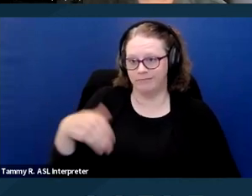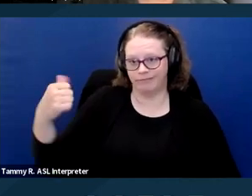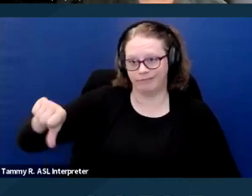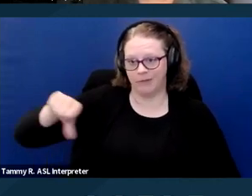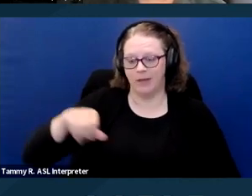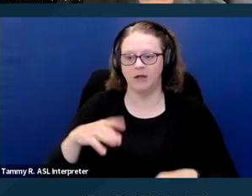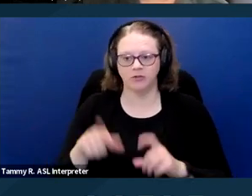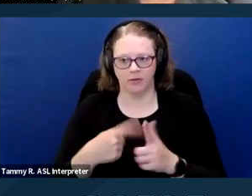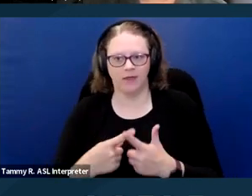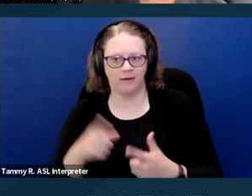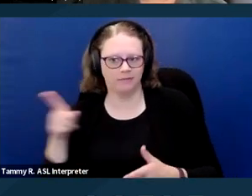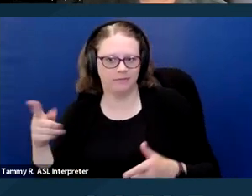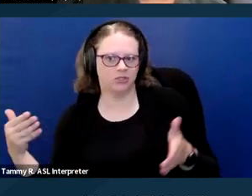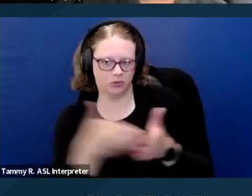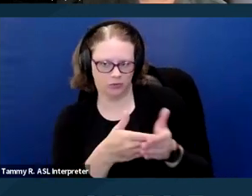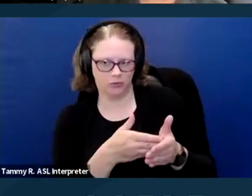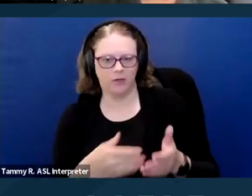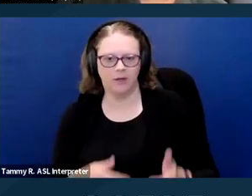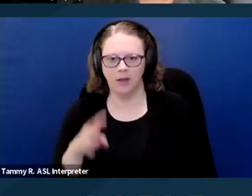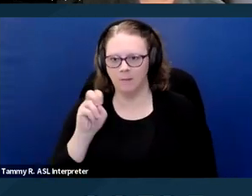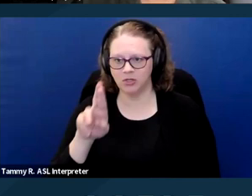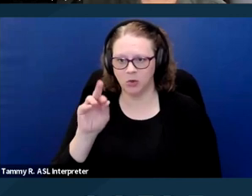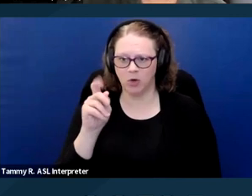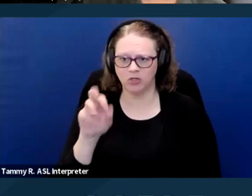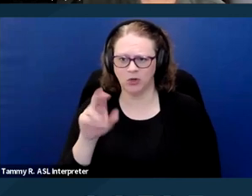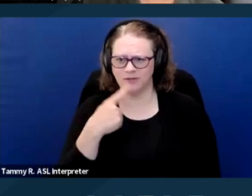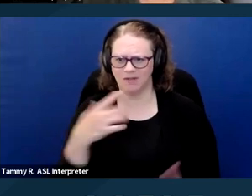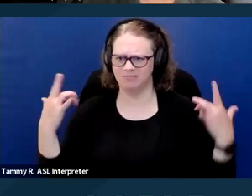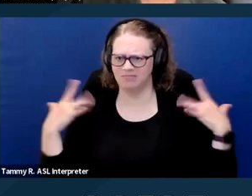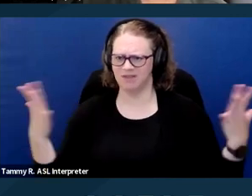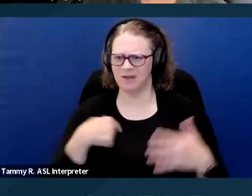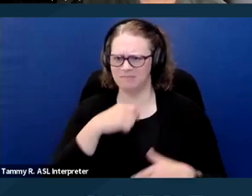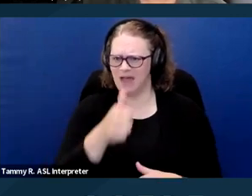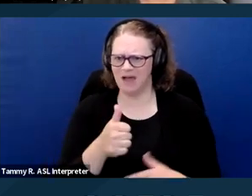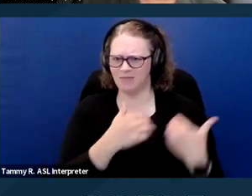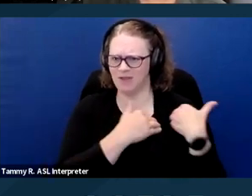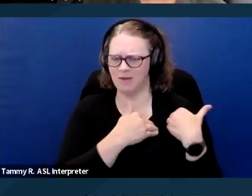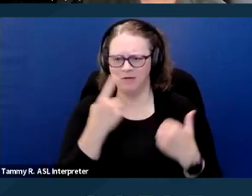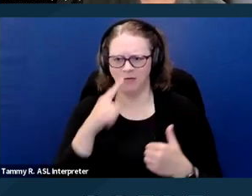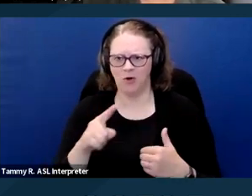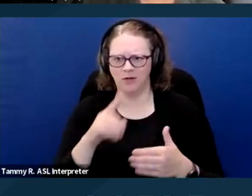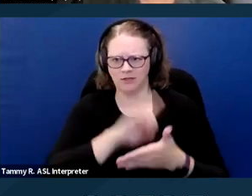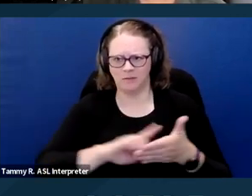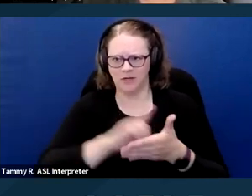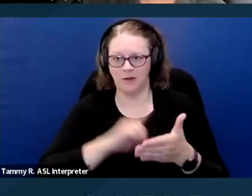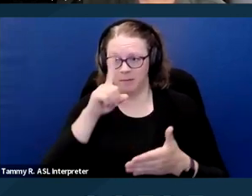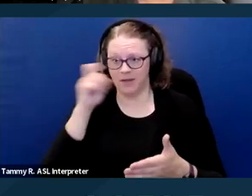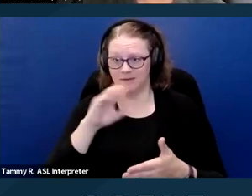Mr. Bresler argued that he was not liable for discrimination because he never spoke to Ms. McClendon who was the one